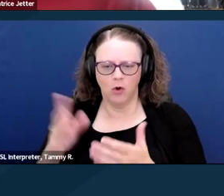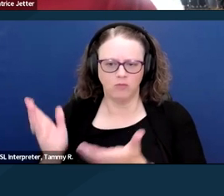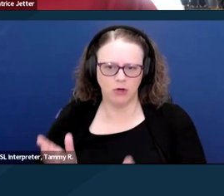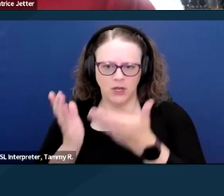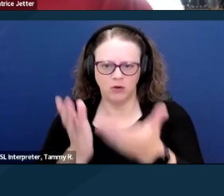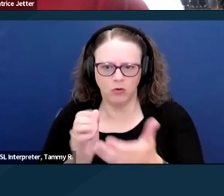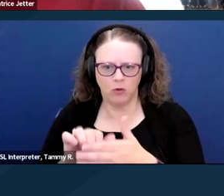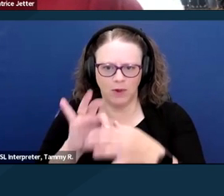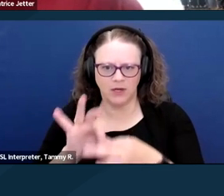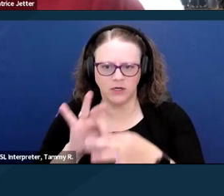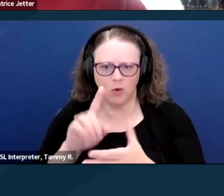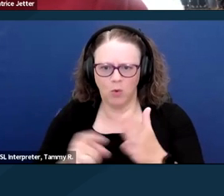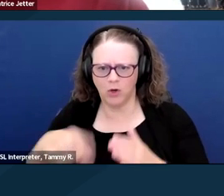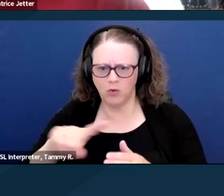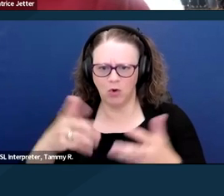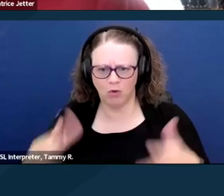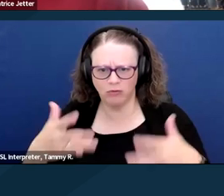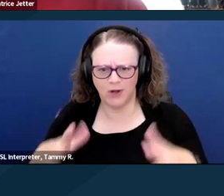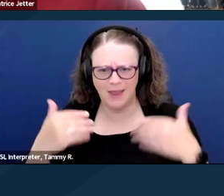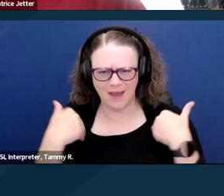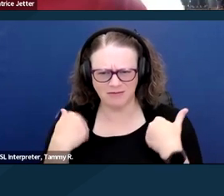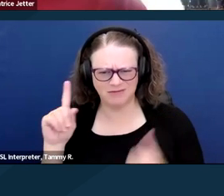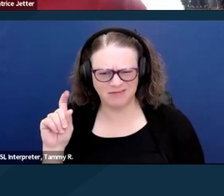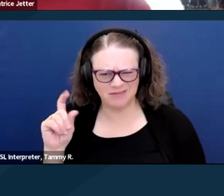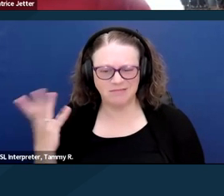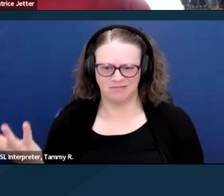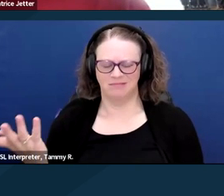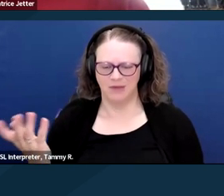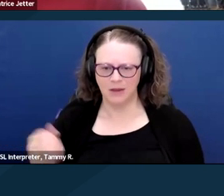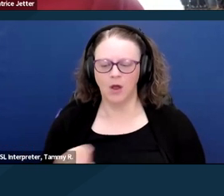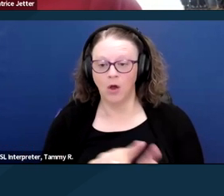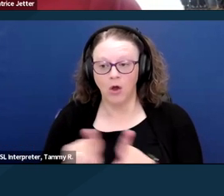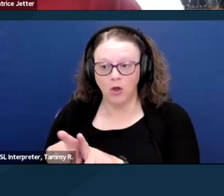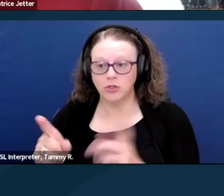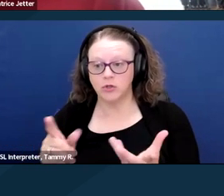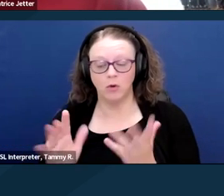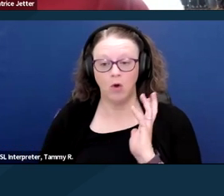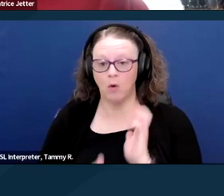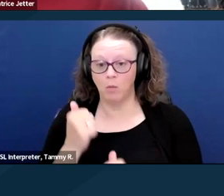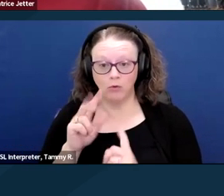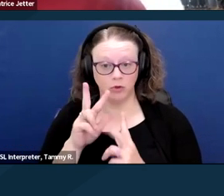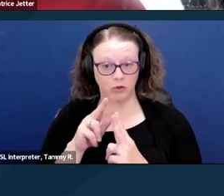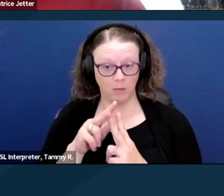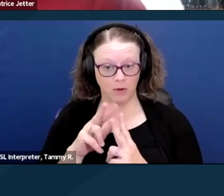what you already have. Besides that, most couples without disabilities